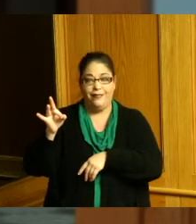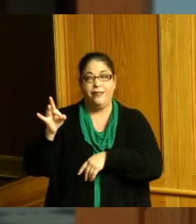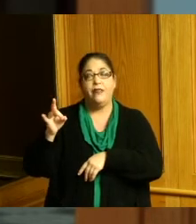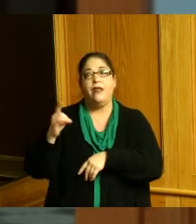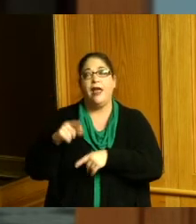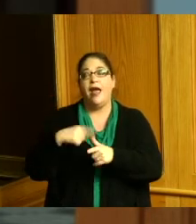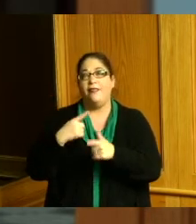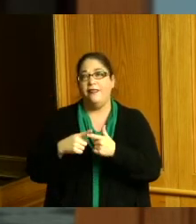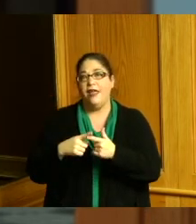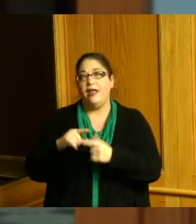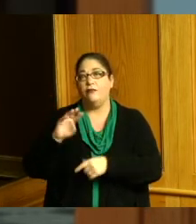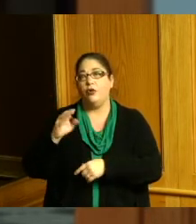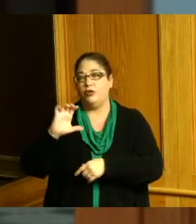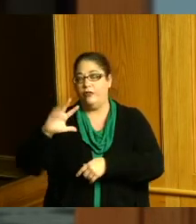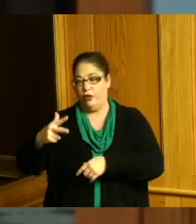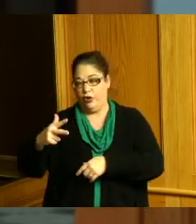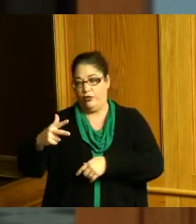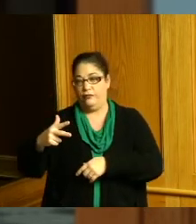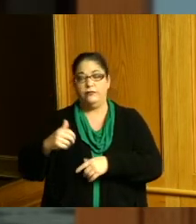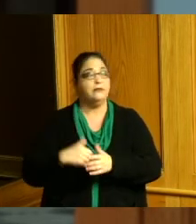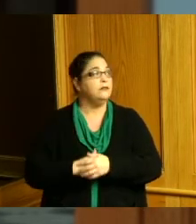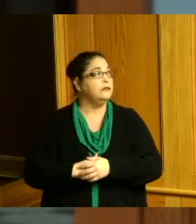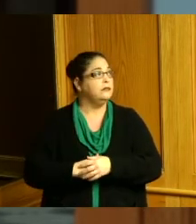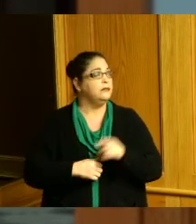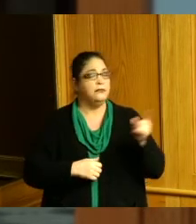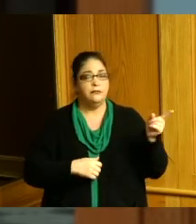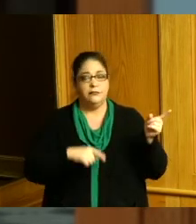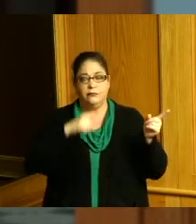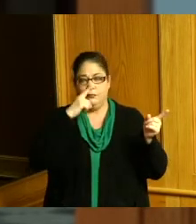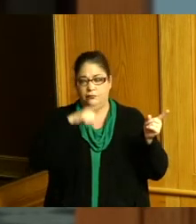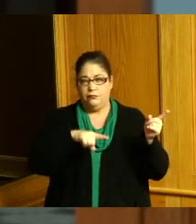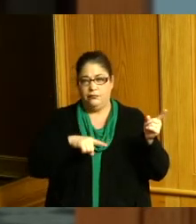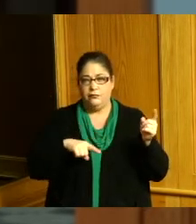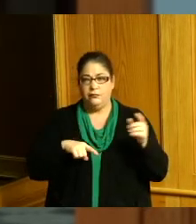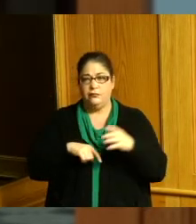for this project can we have a breakdown of the monies where they're coming from yes